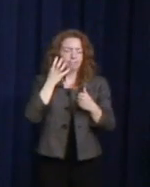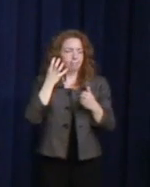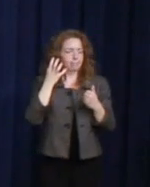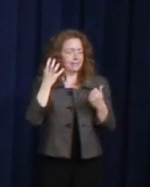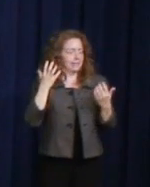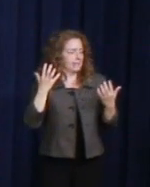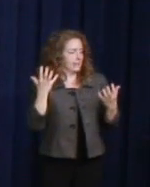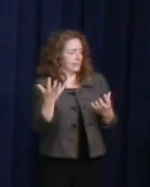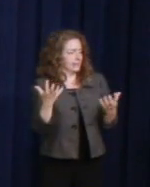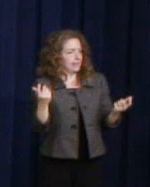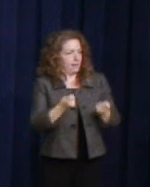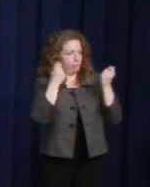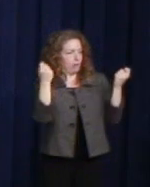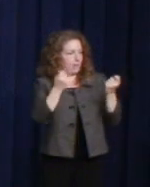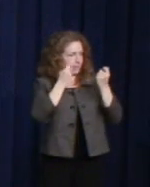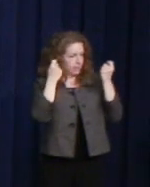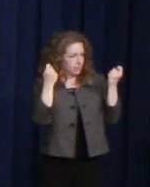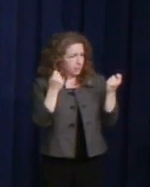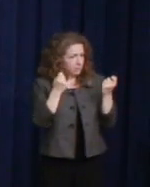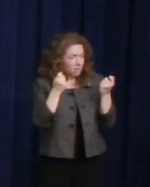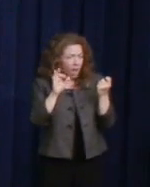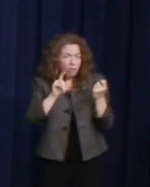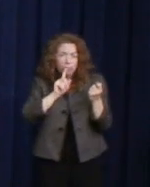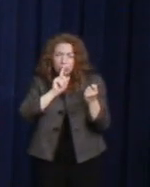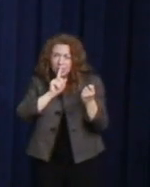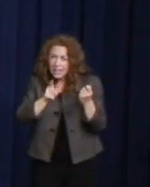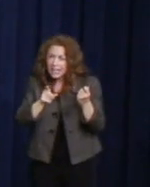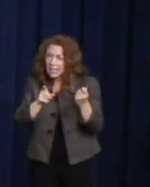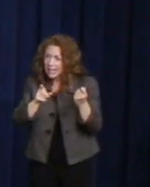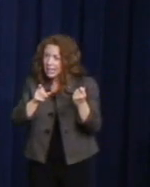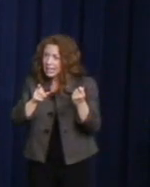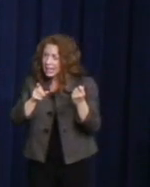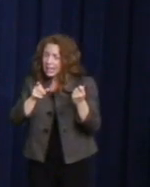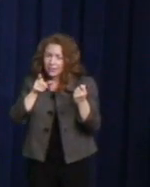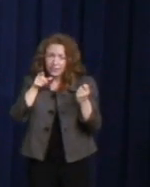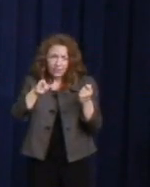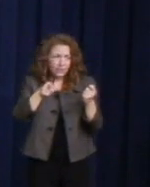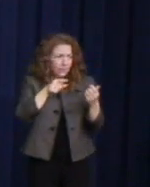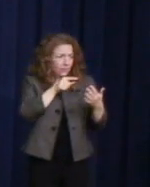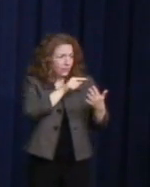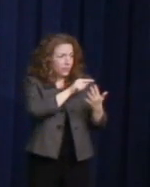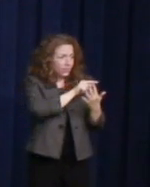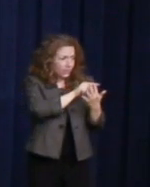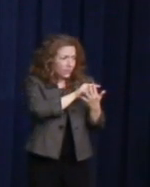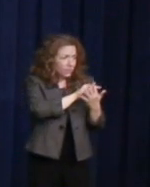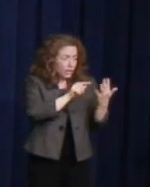Demonstrated by that jury, which was a jury not only about Harvey, but about George Moscone,